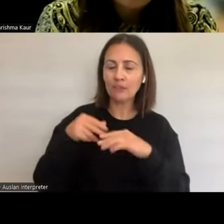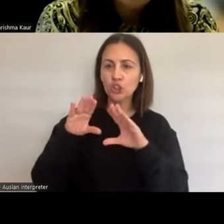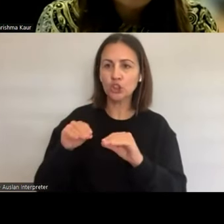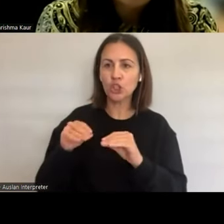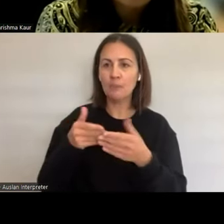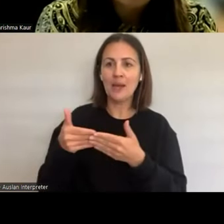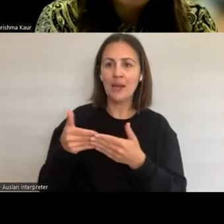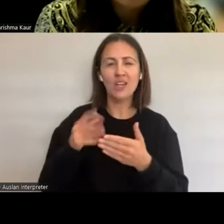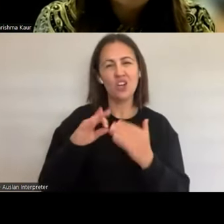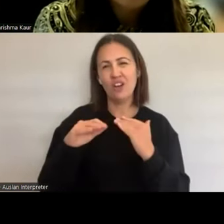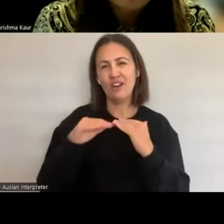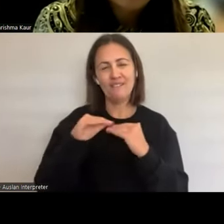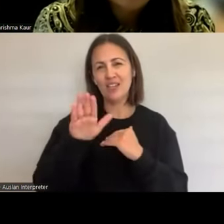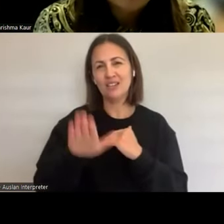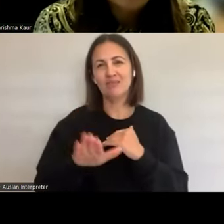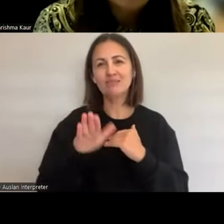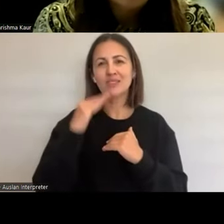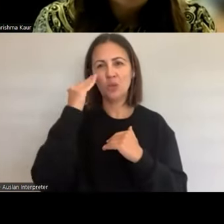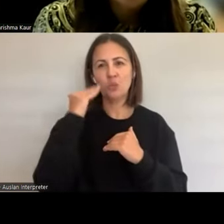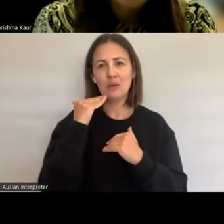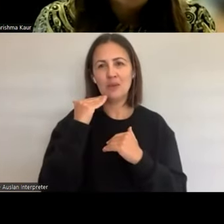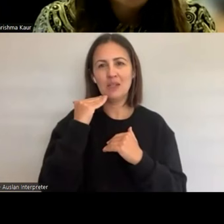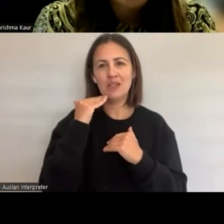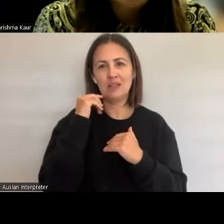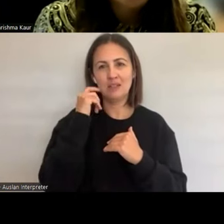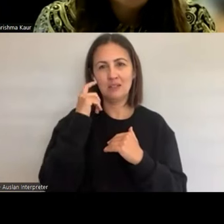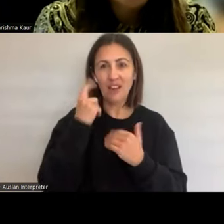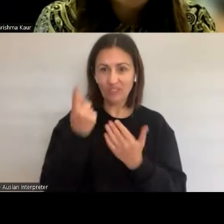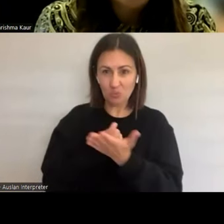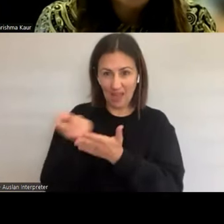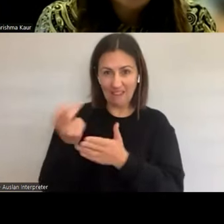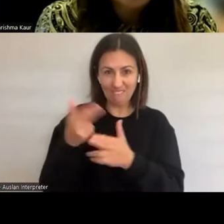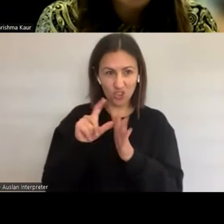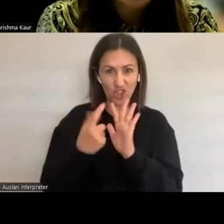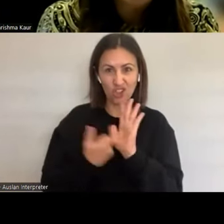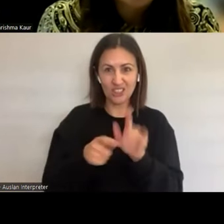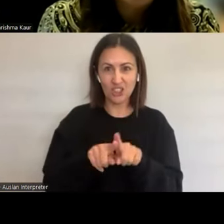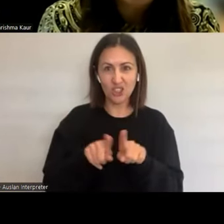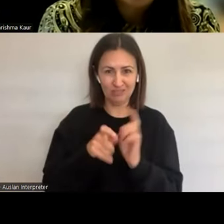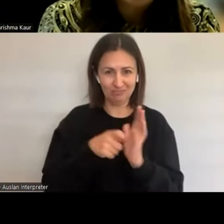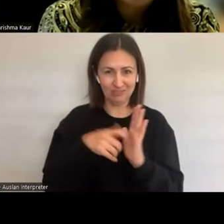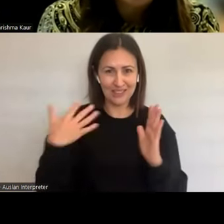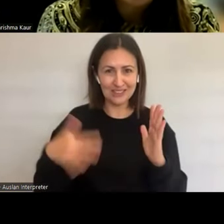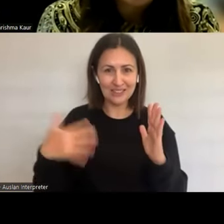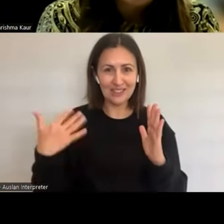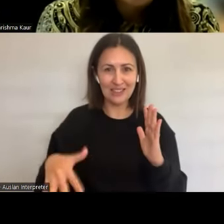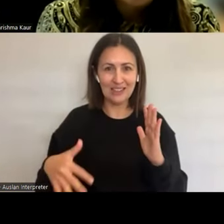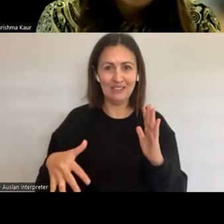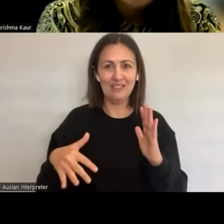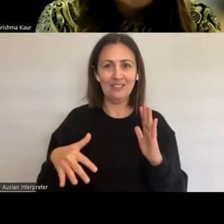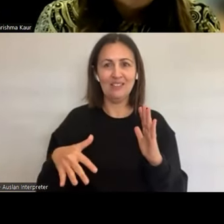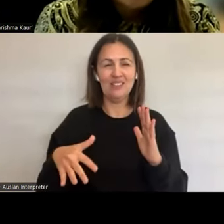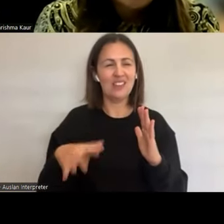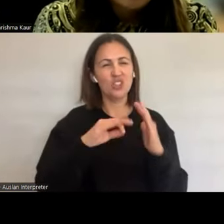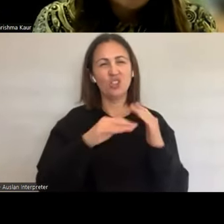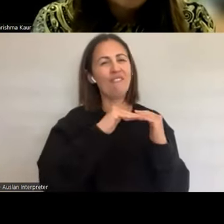at a cost. They come at the expense of travel in many cases and I think what's often not considered